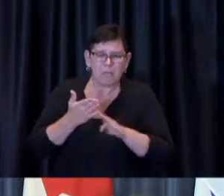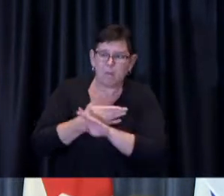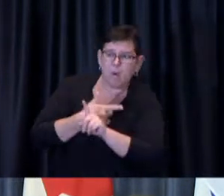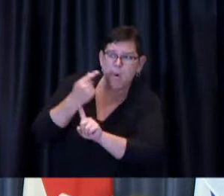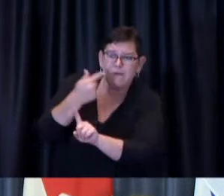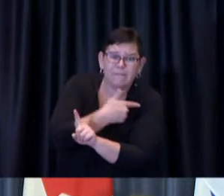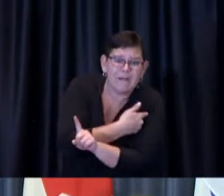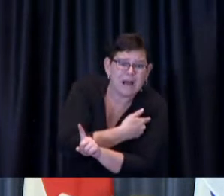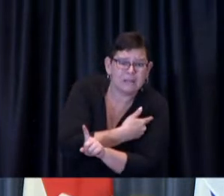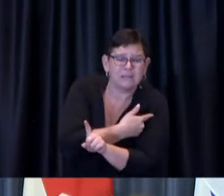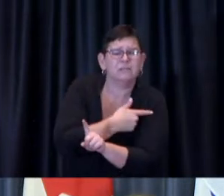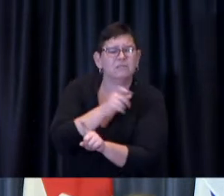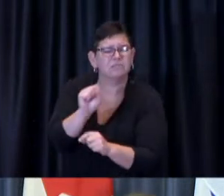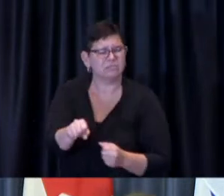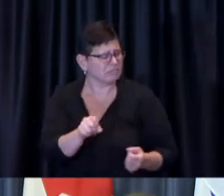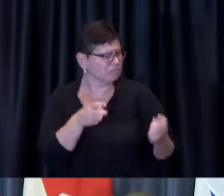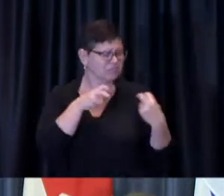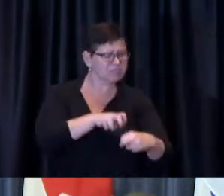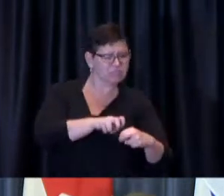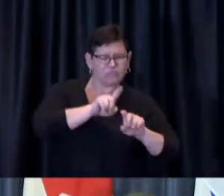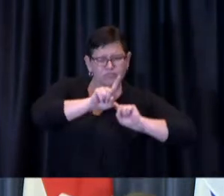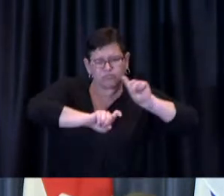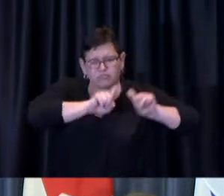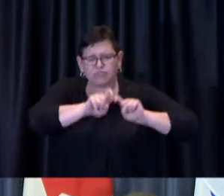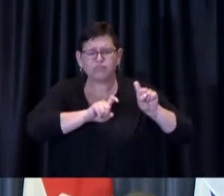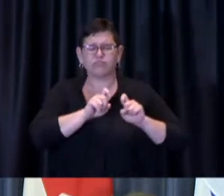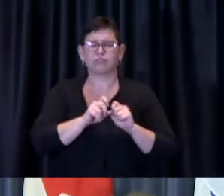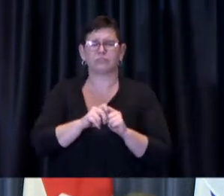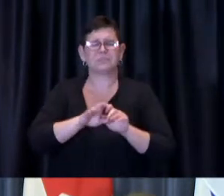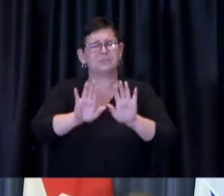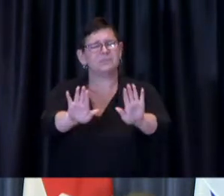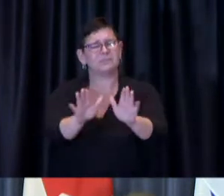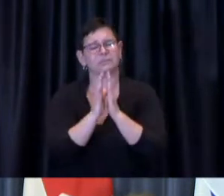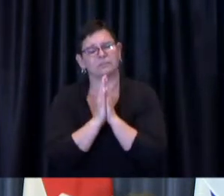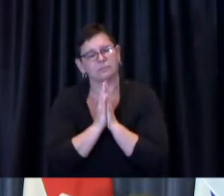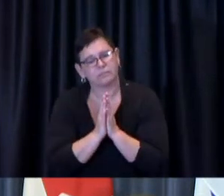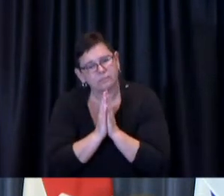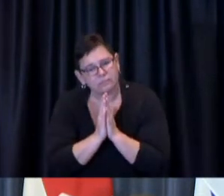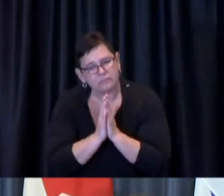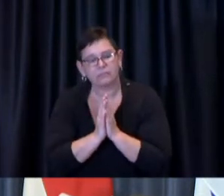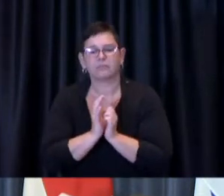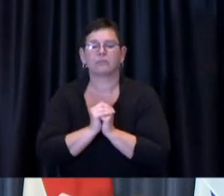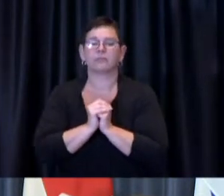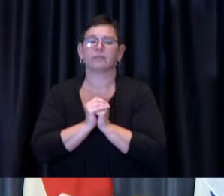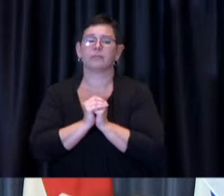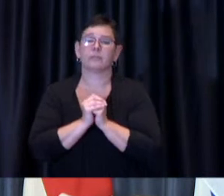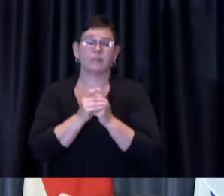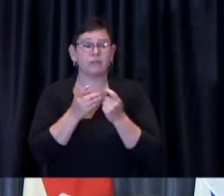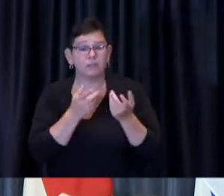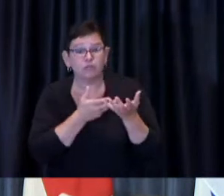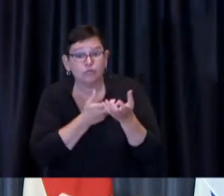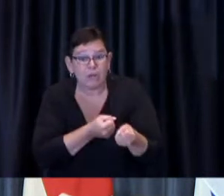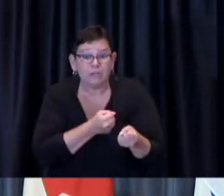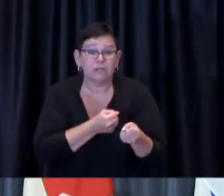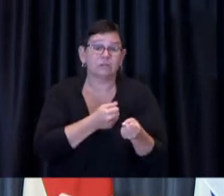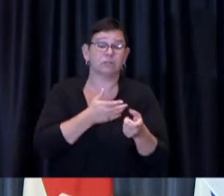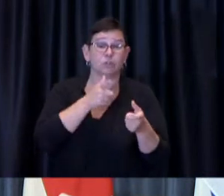I'm only going to ask you this: find a trustworthy expert and talk with them.